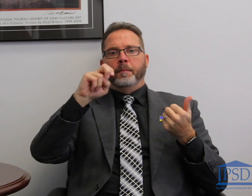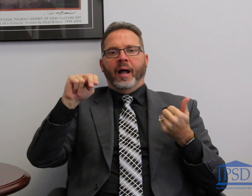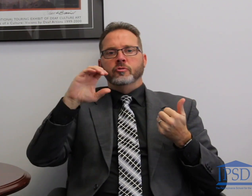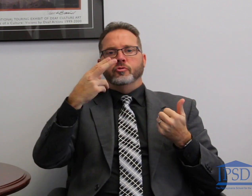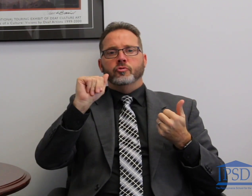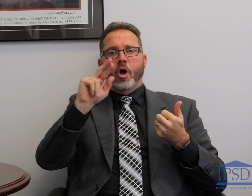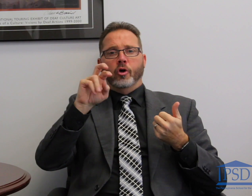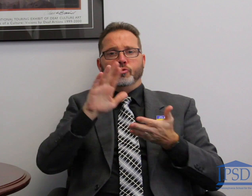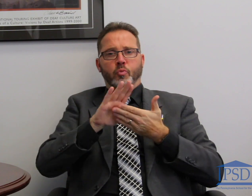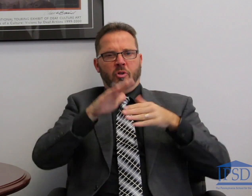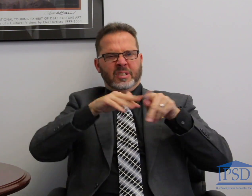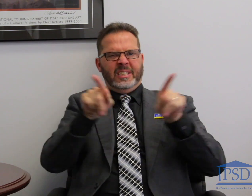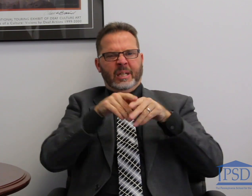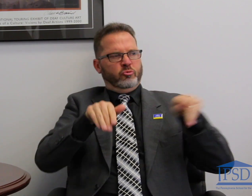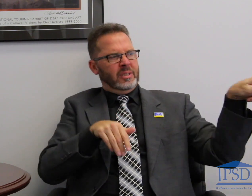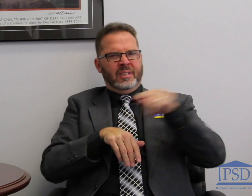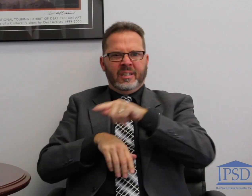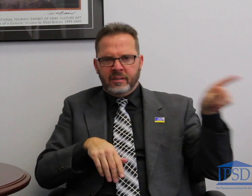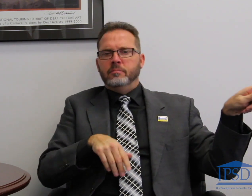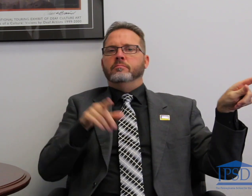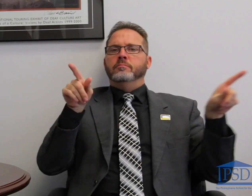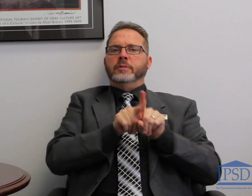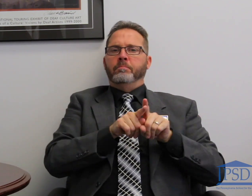There are other schools located on the same street so I wanted to talk